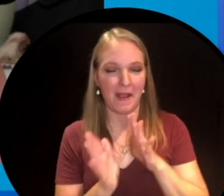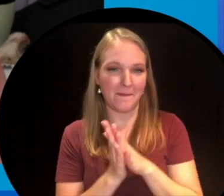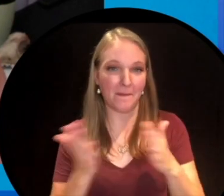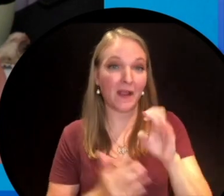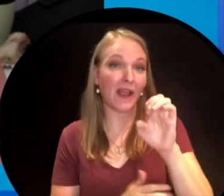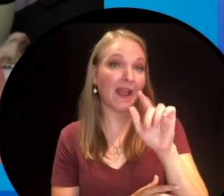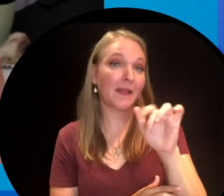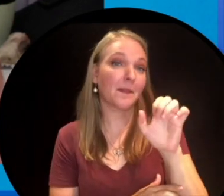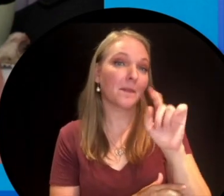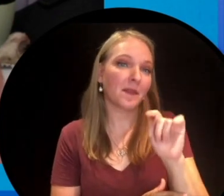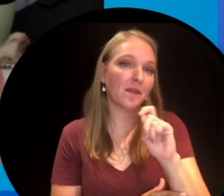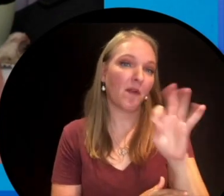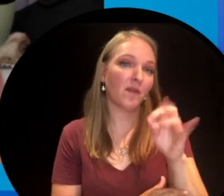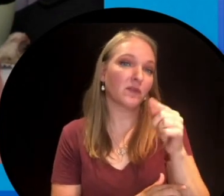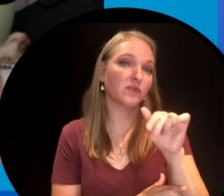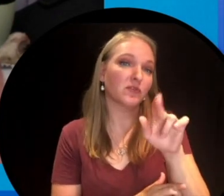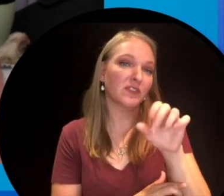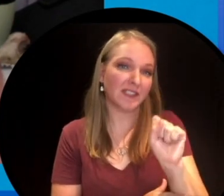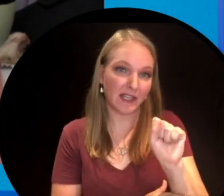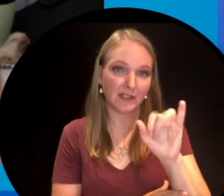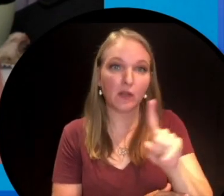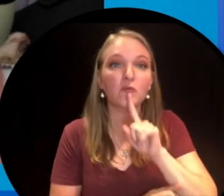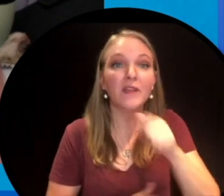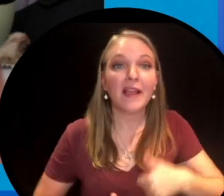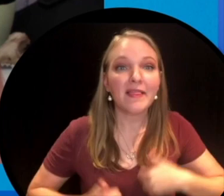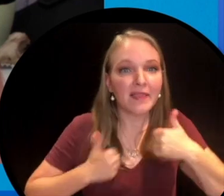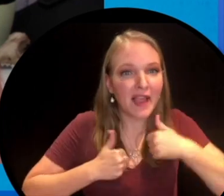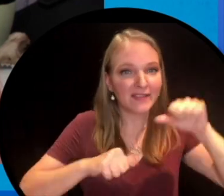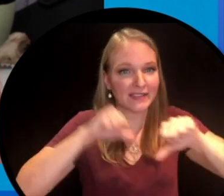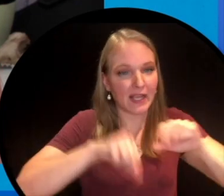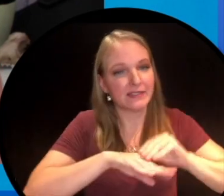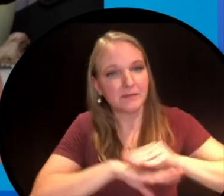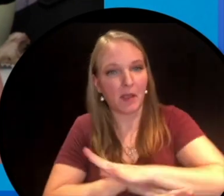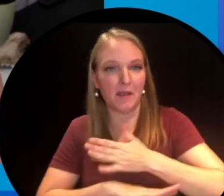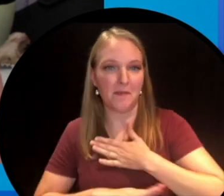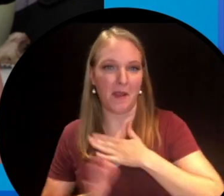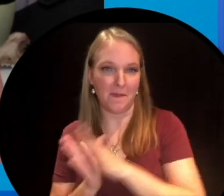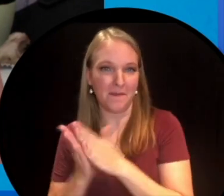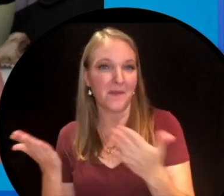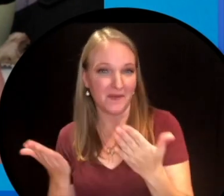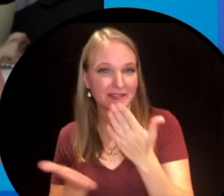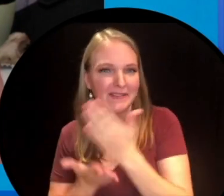series, specifically the real life trivia that inspired some of the events of the books. So the